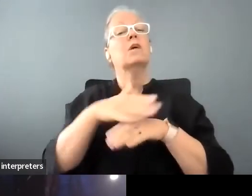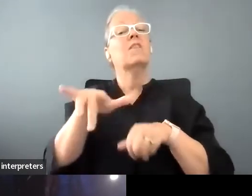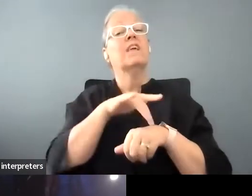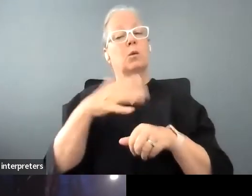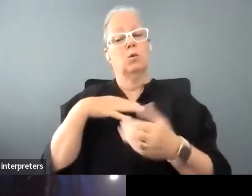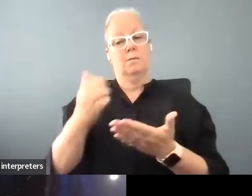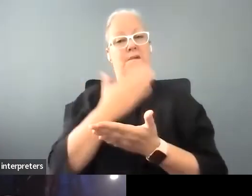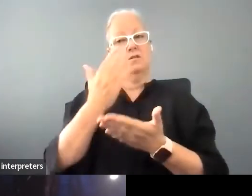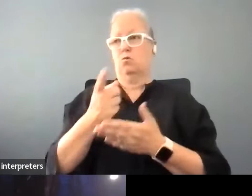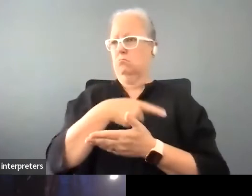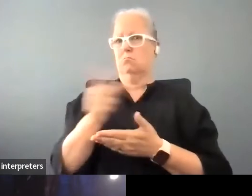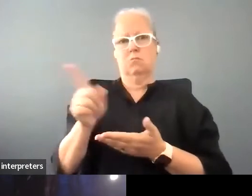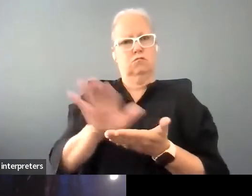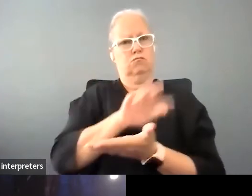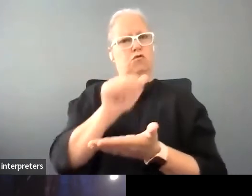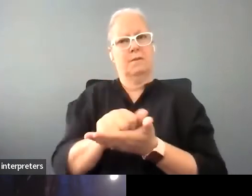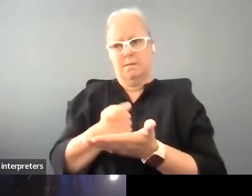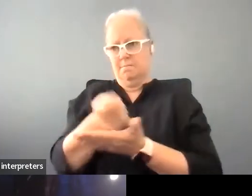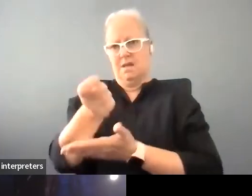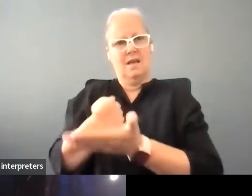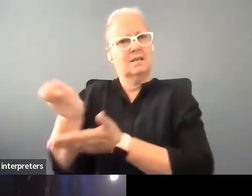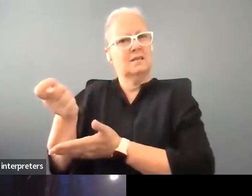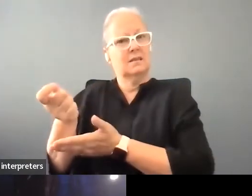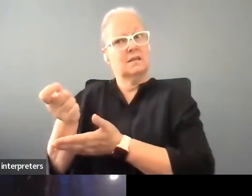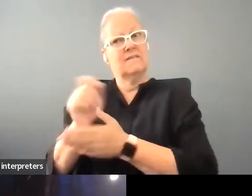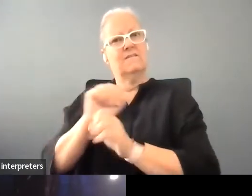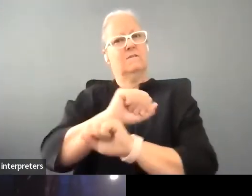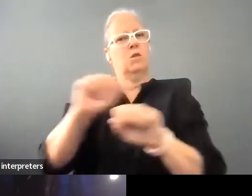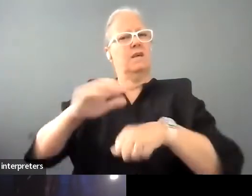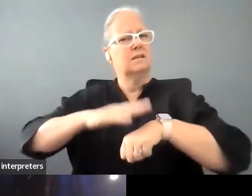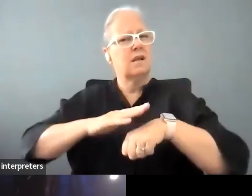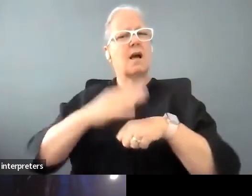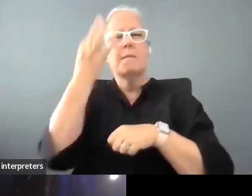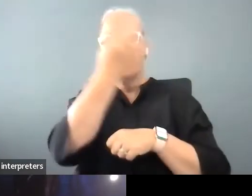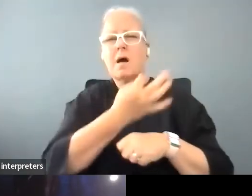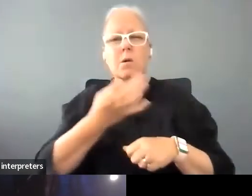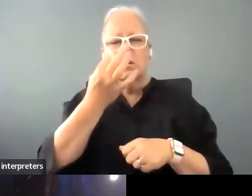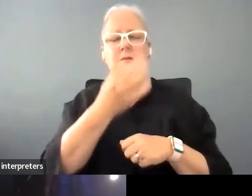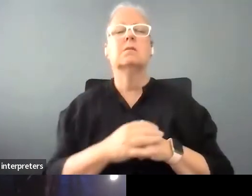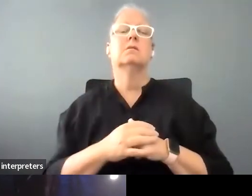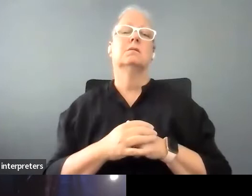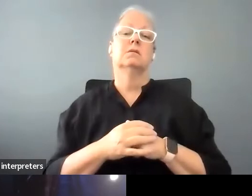and for their hours that they did and also but also just her intention in terms of